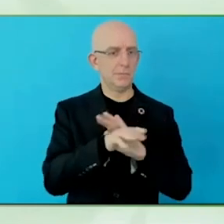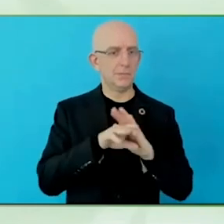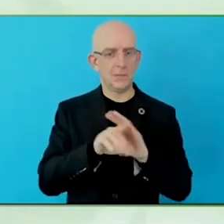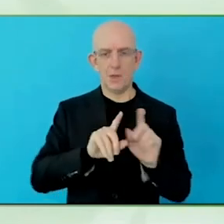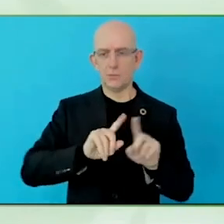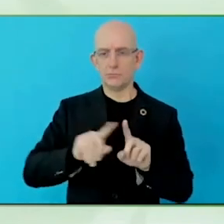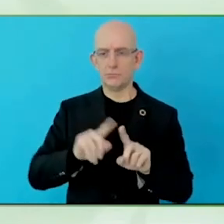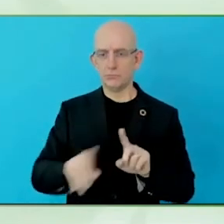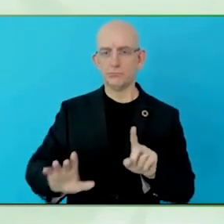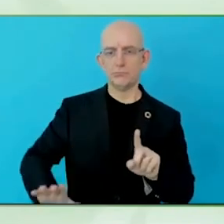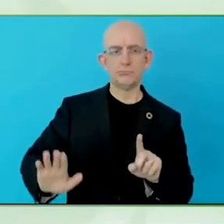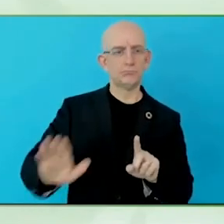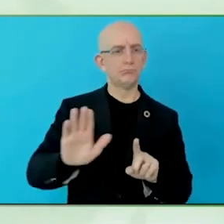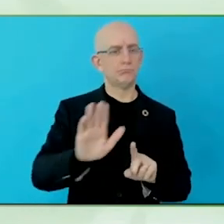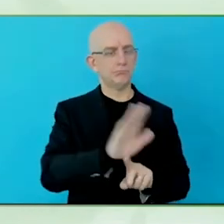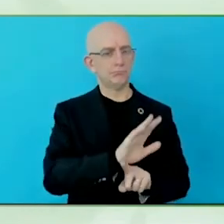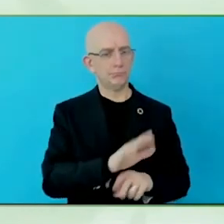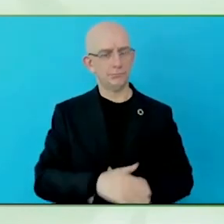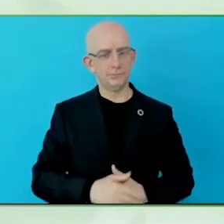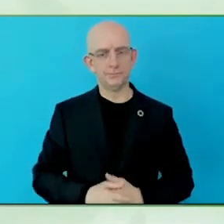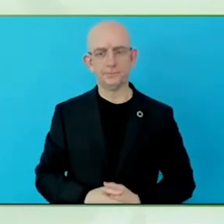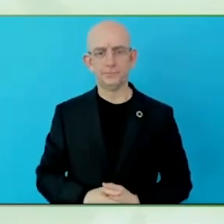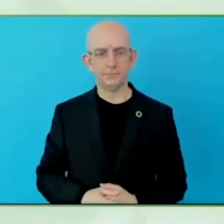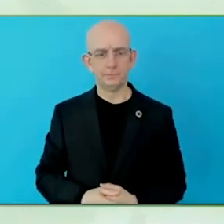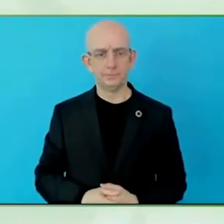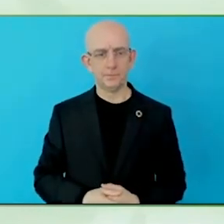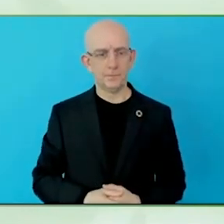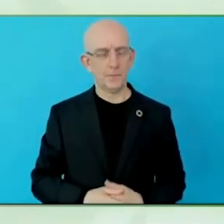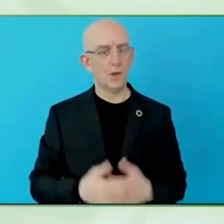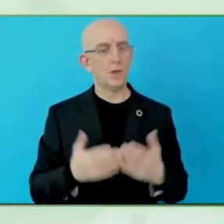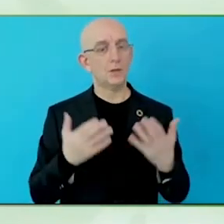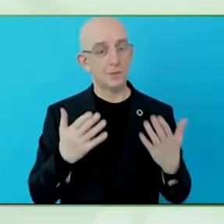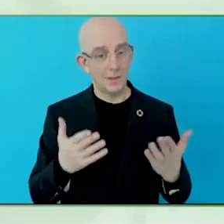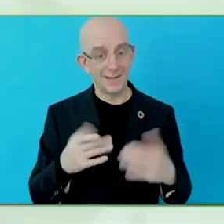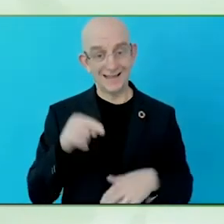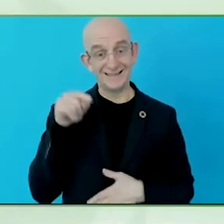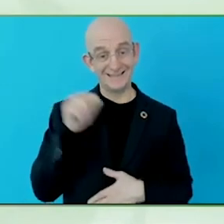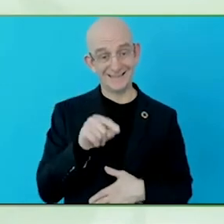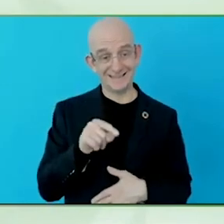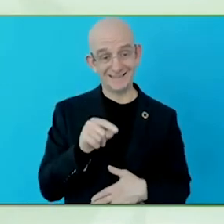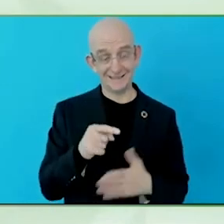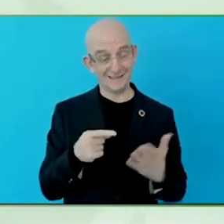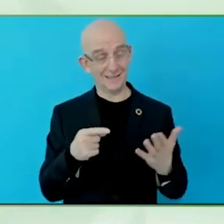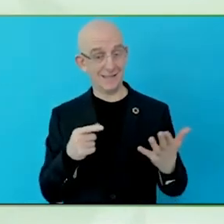product, but it can be used to enable the services, to make those